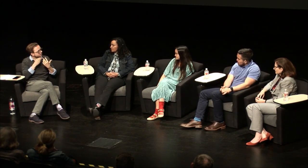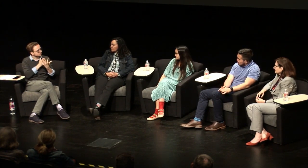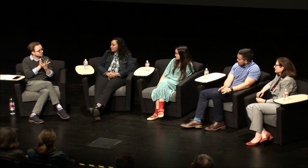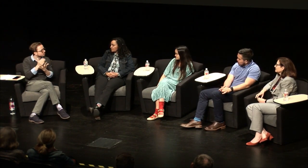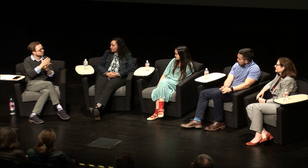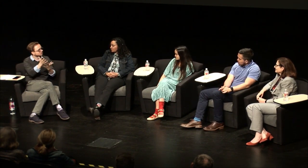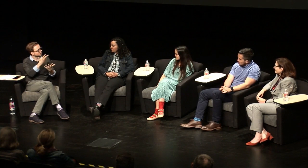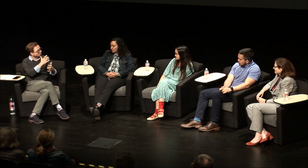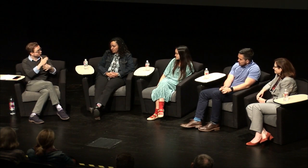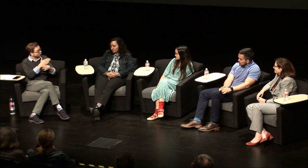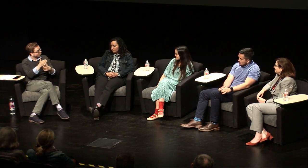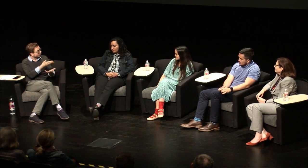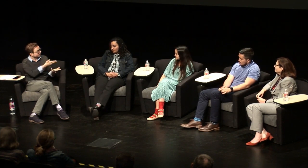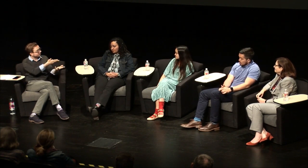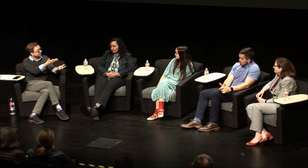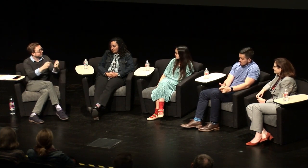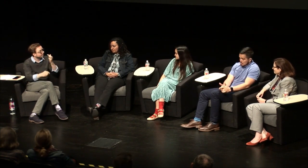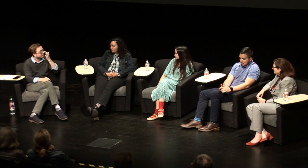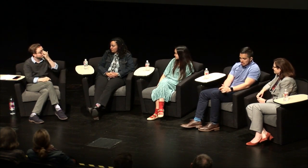different identities and so I just started thinking about that I was